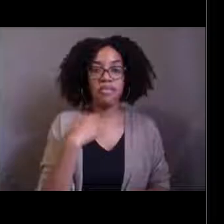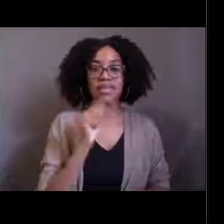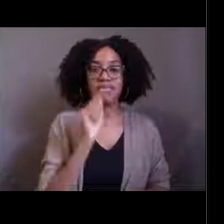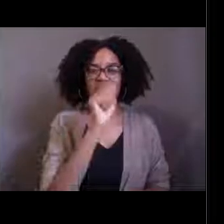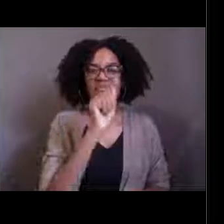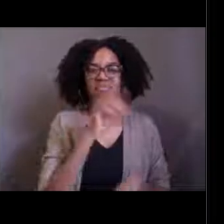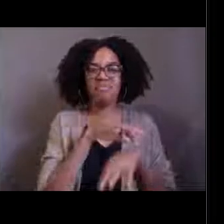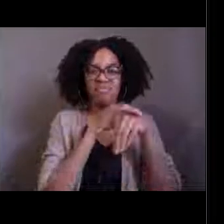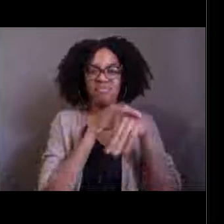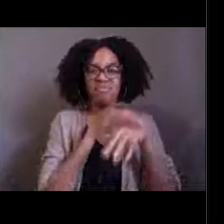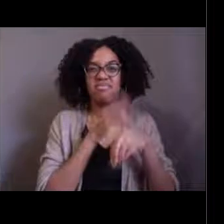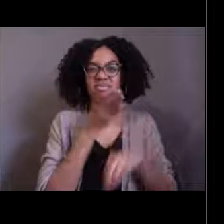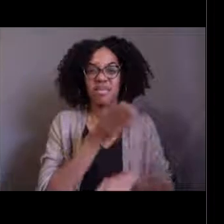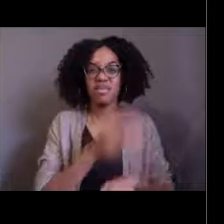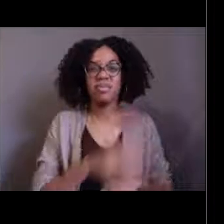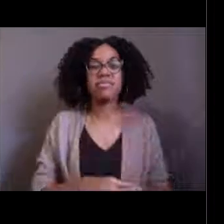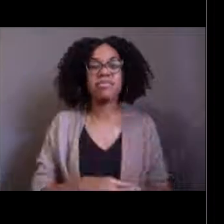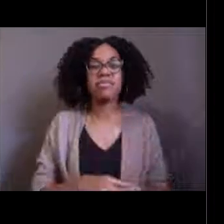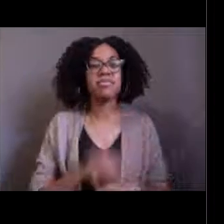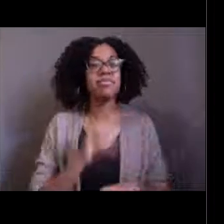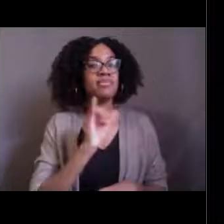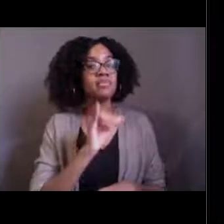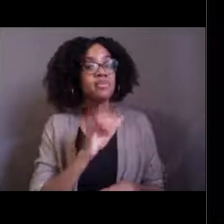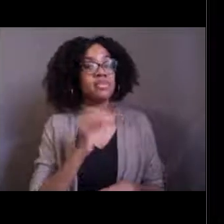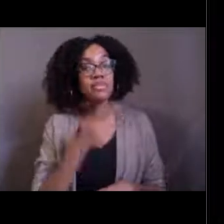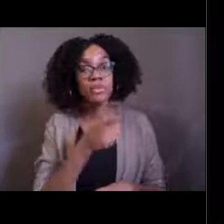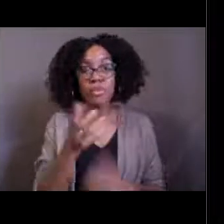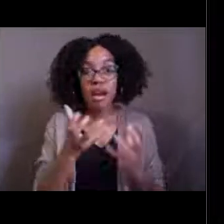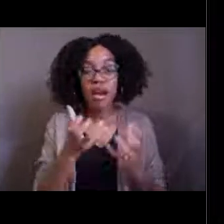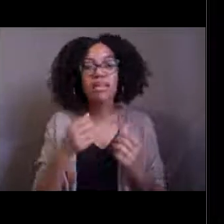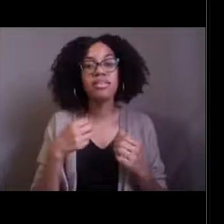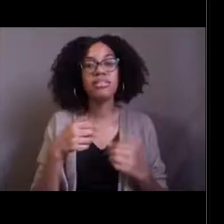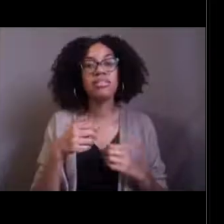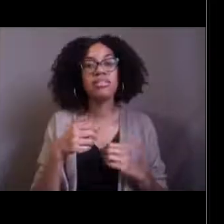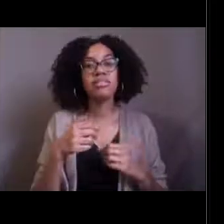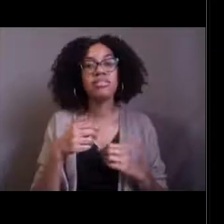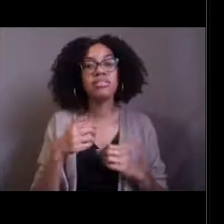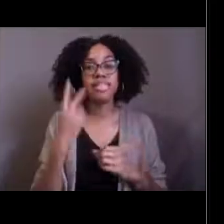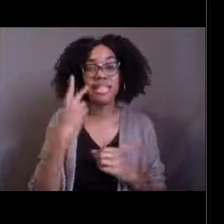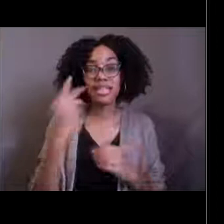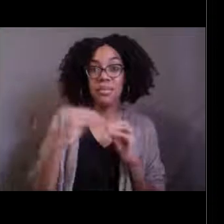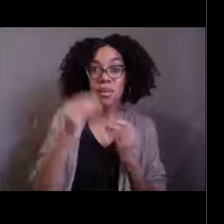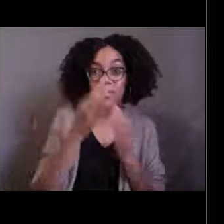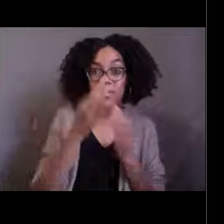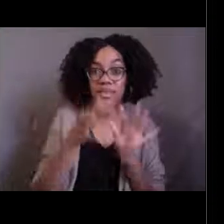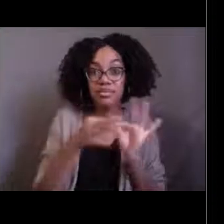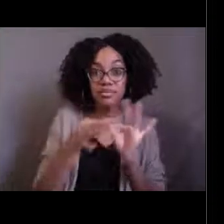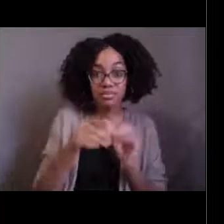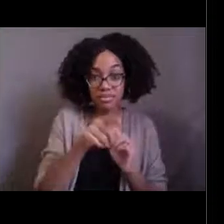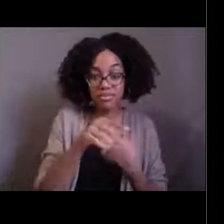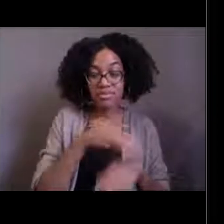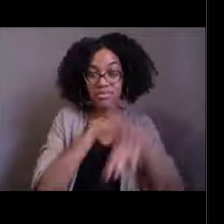[Grace] Yeah and if you want to know more about that, we actually had someone from the monument, we had someone from there on one of our previous webinars